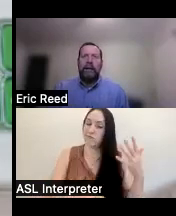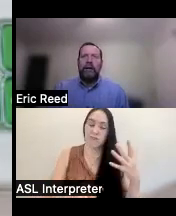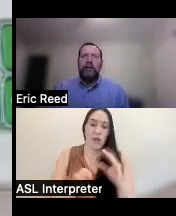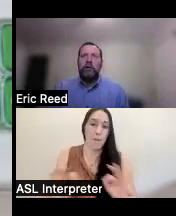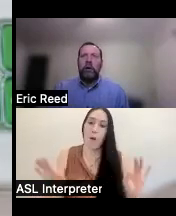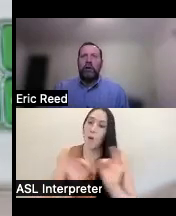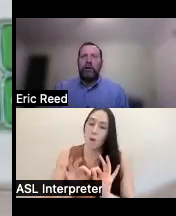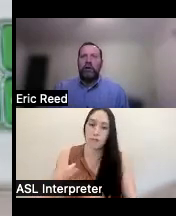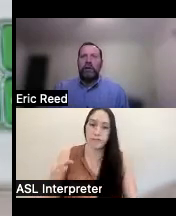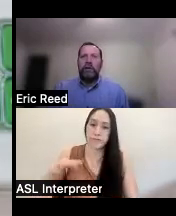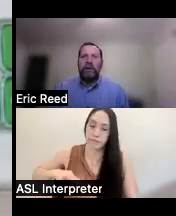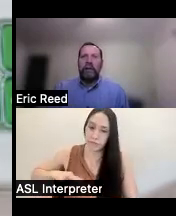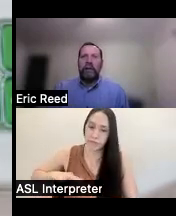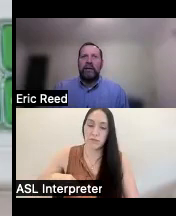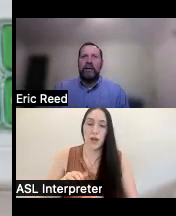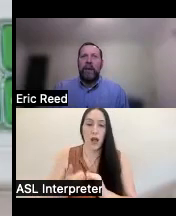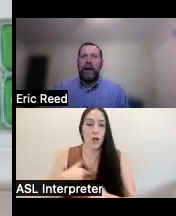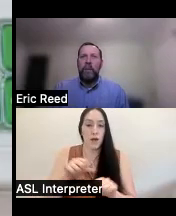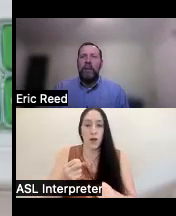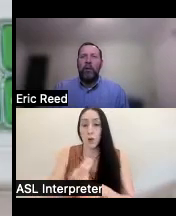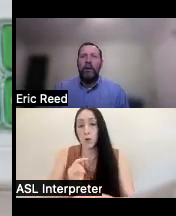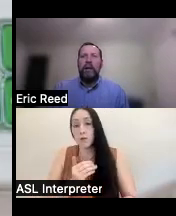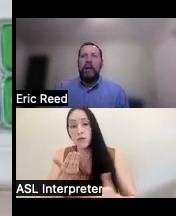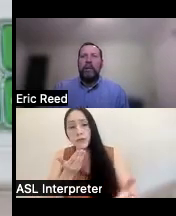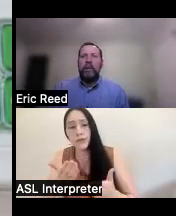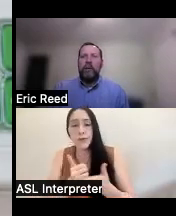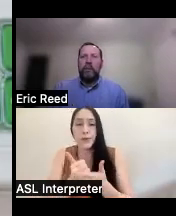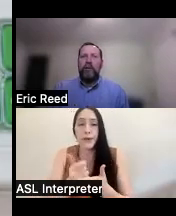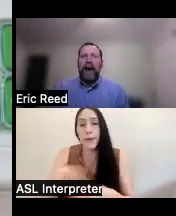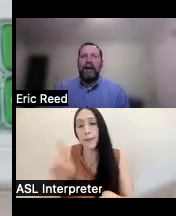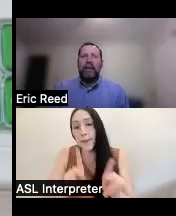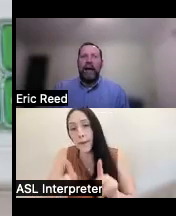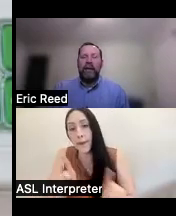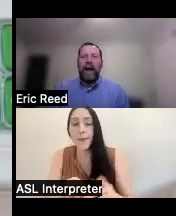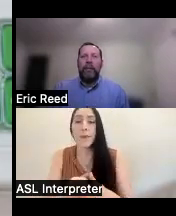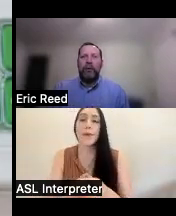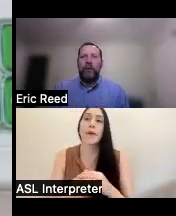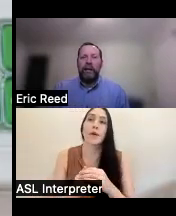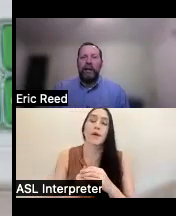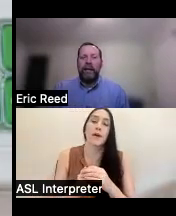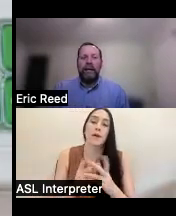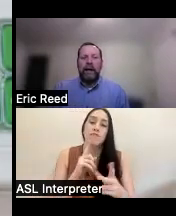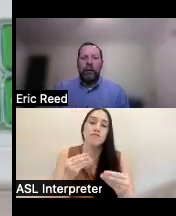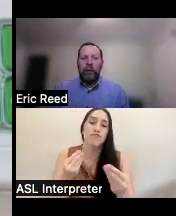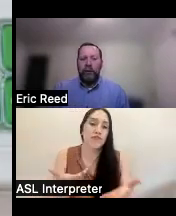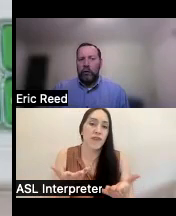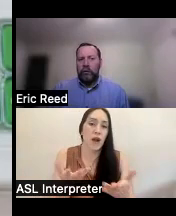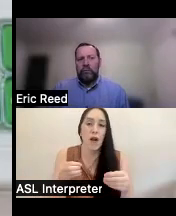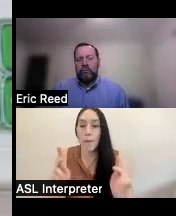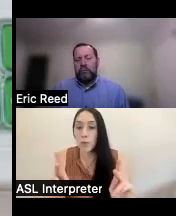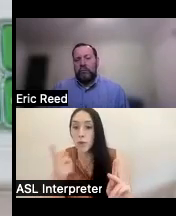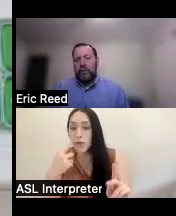use our services to to better people um and to provide that that opportunity uh we'll also you